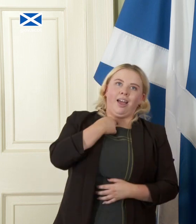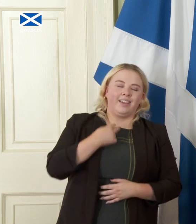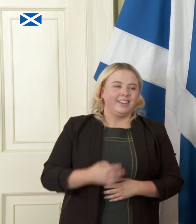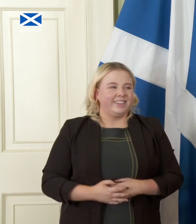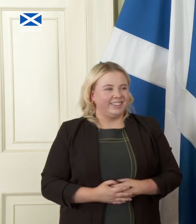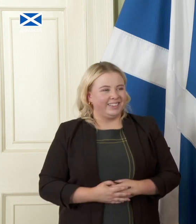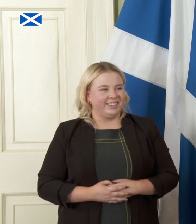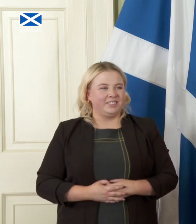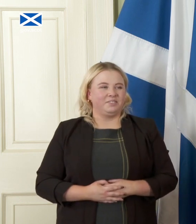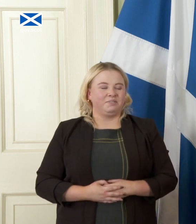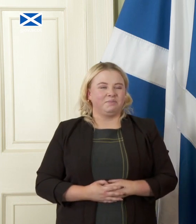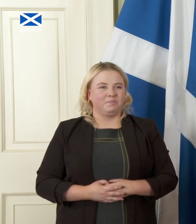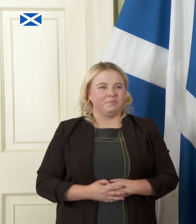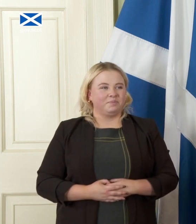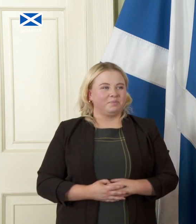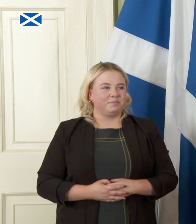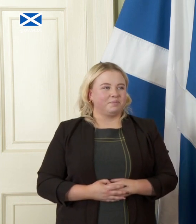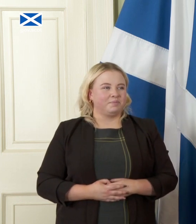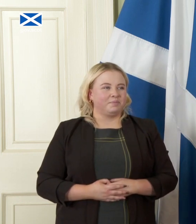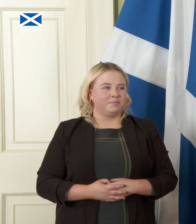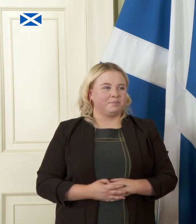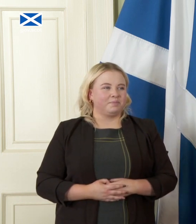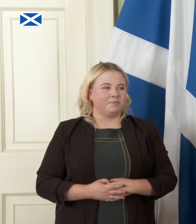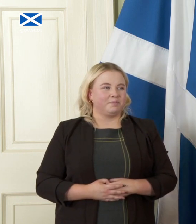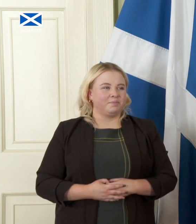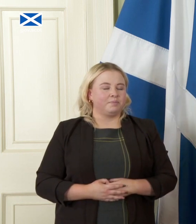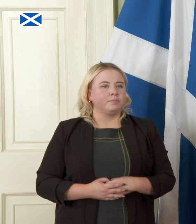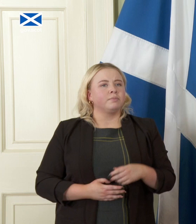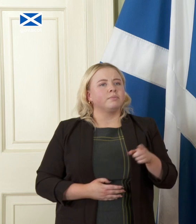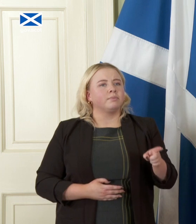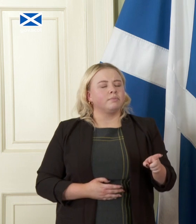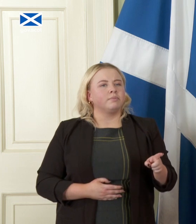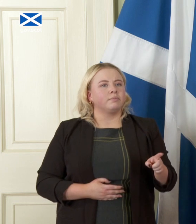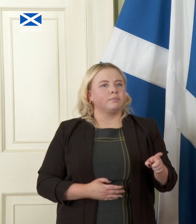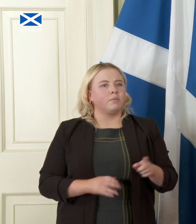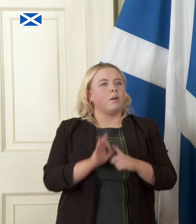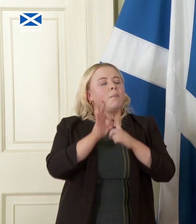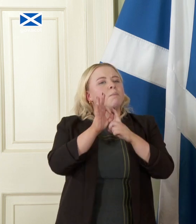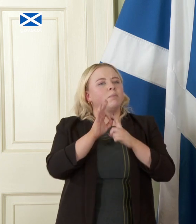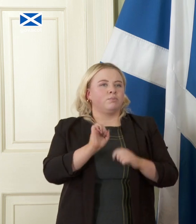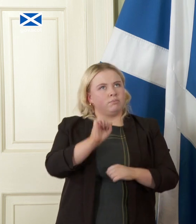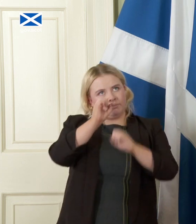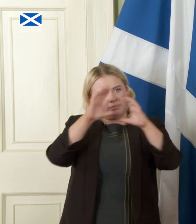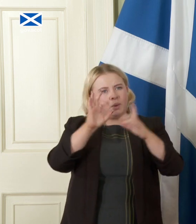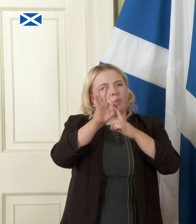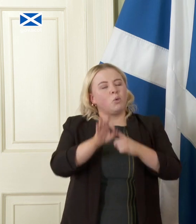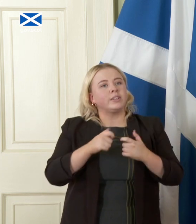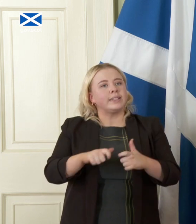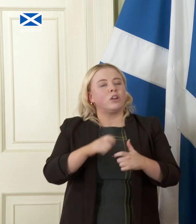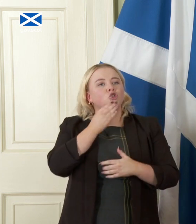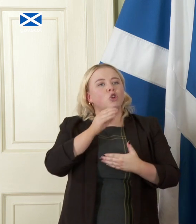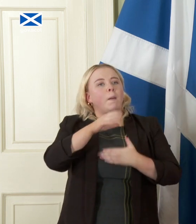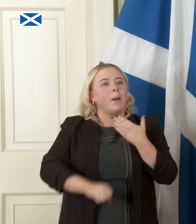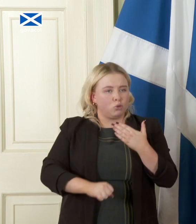but the, look, the proposal your your idea of proposing to continue to use the pound is the